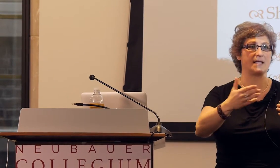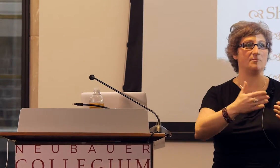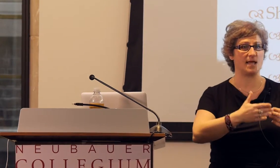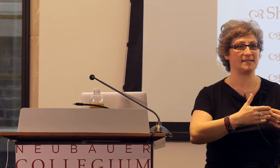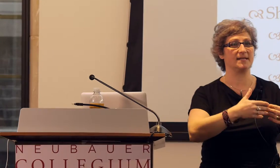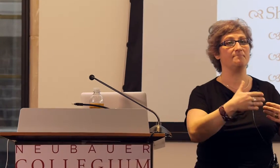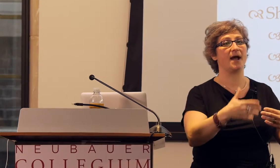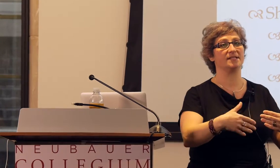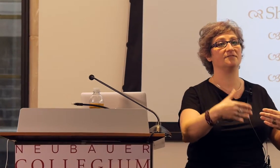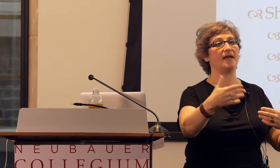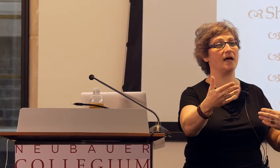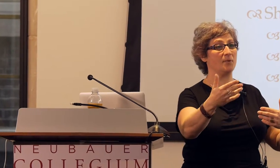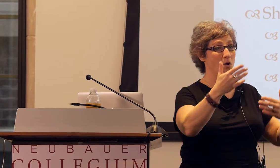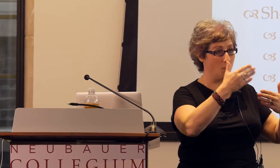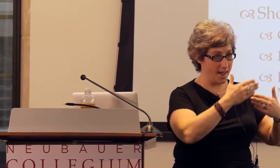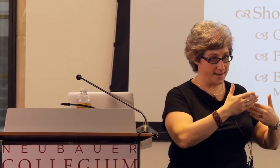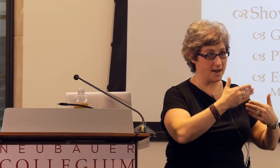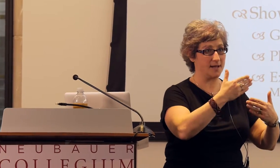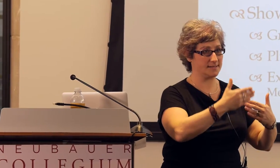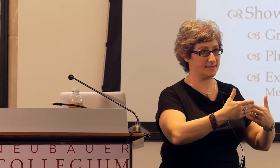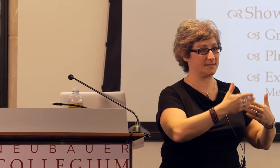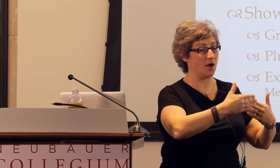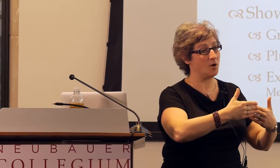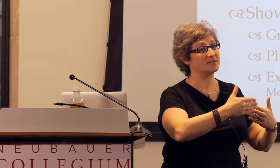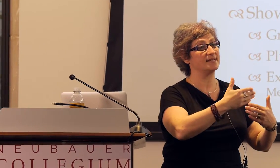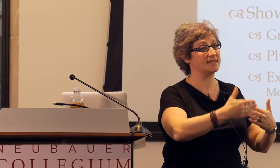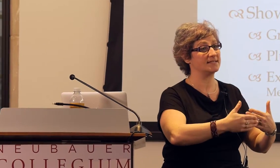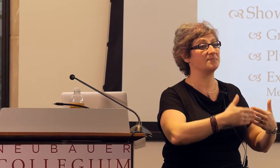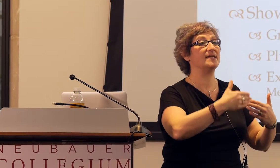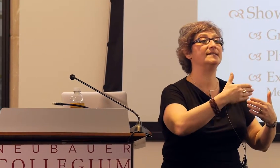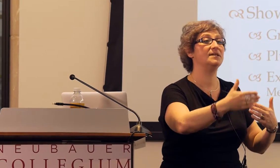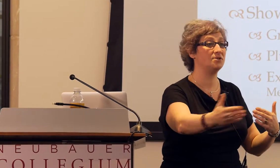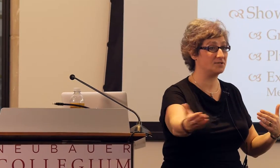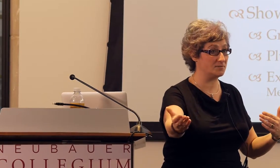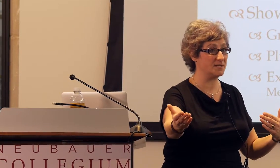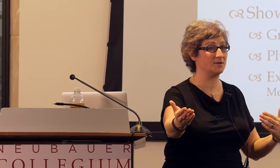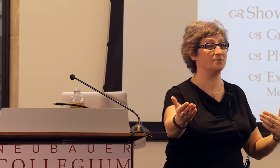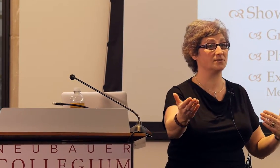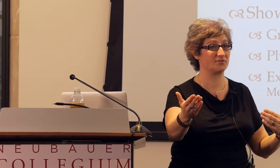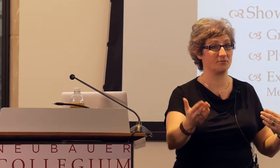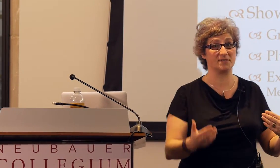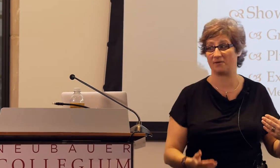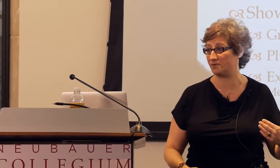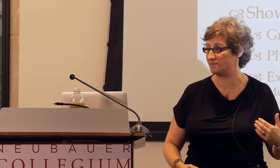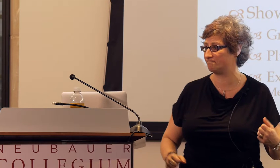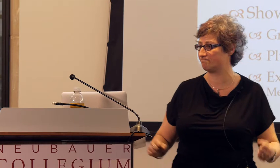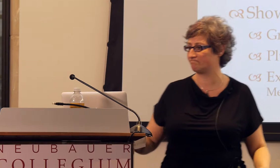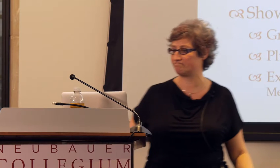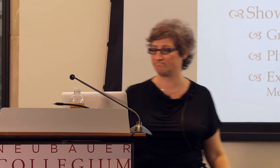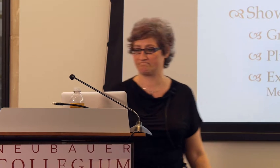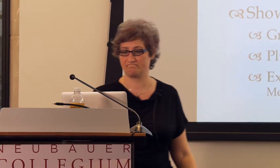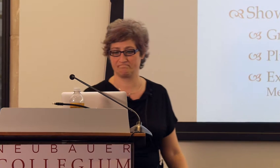and complexity might develop when a homesign system continues to be used through adulthood.